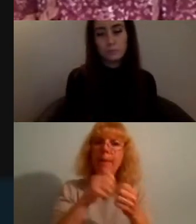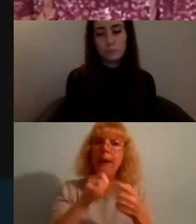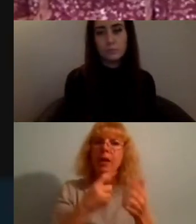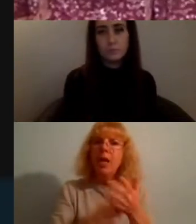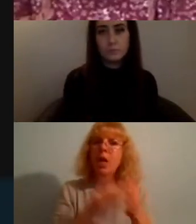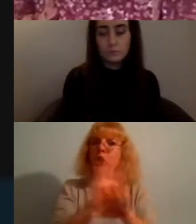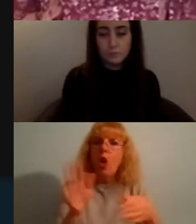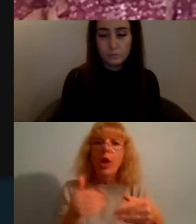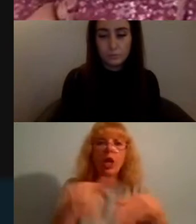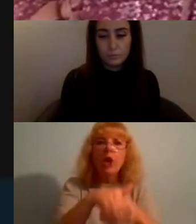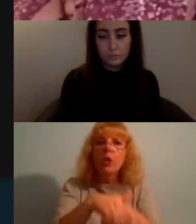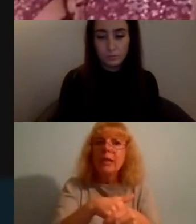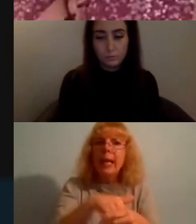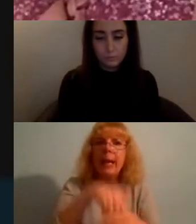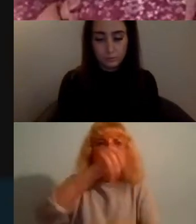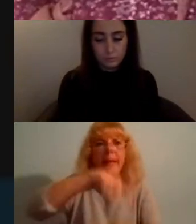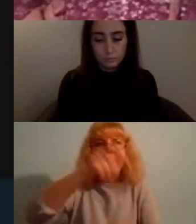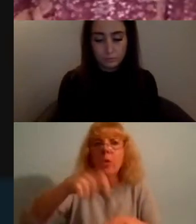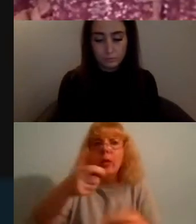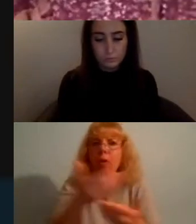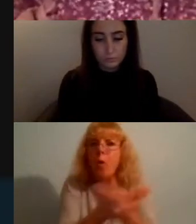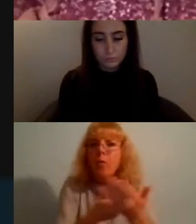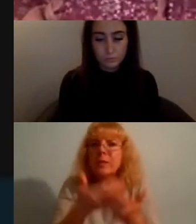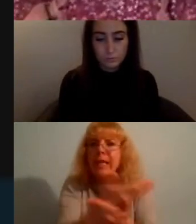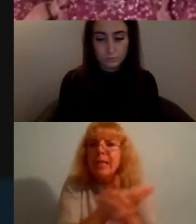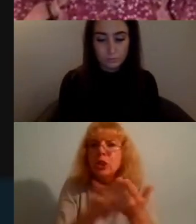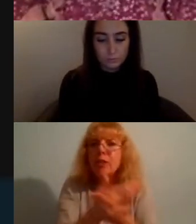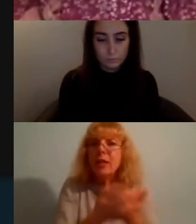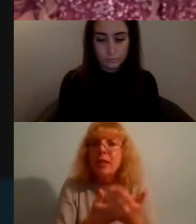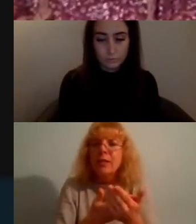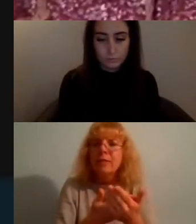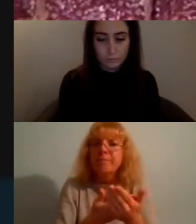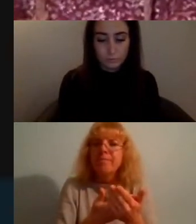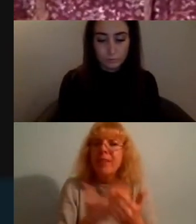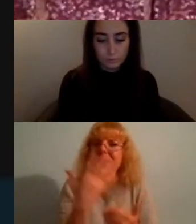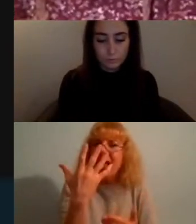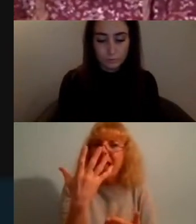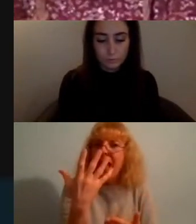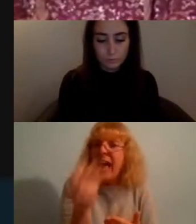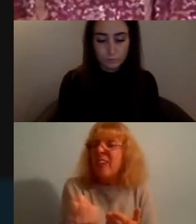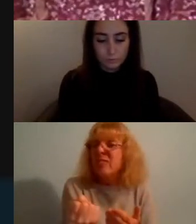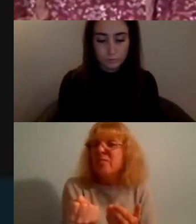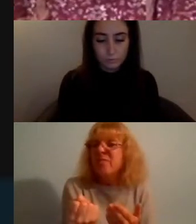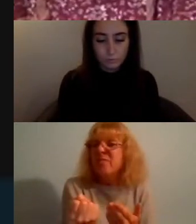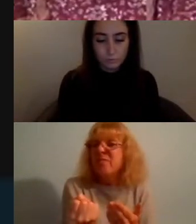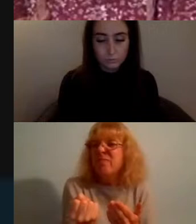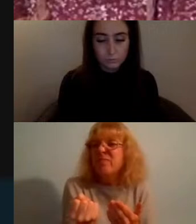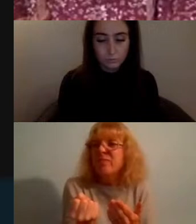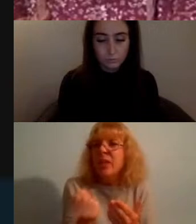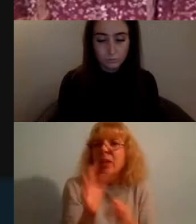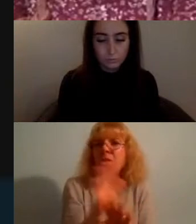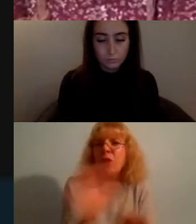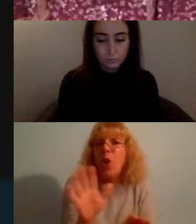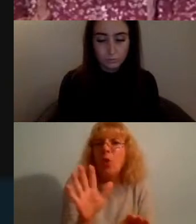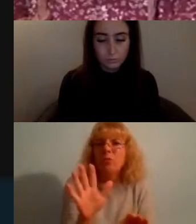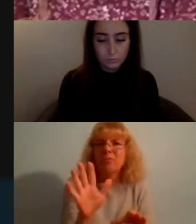conversations that are you know supposedly not really within their reach and I definitely see